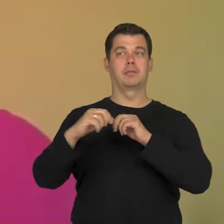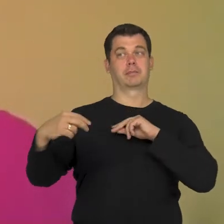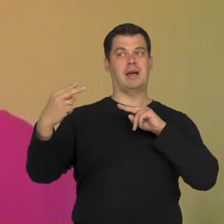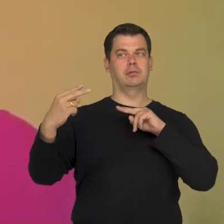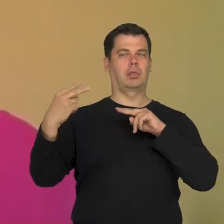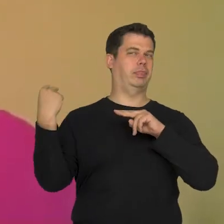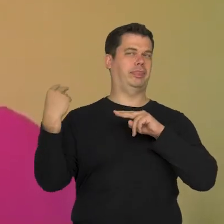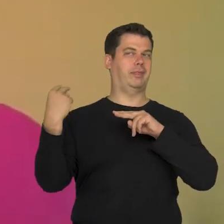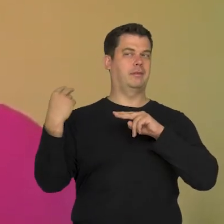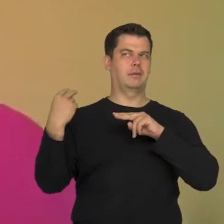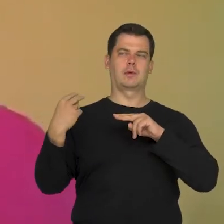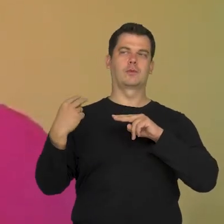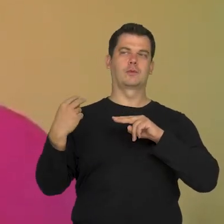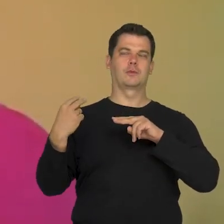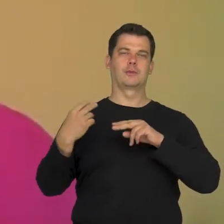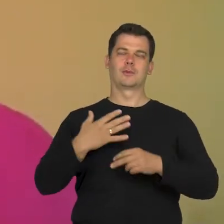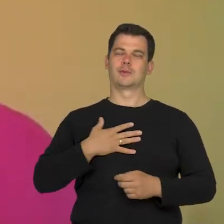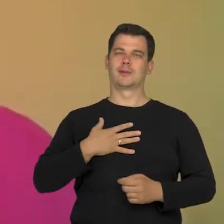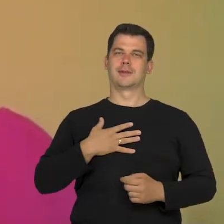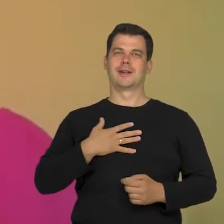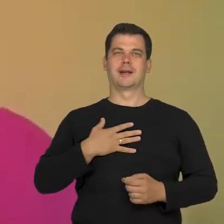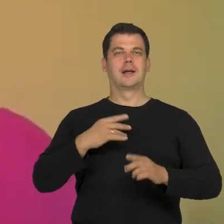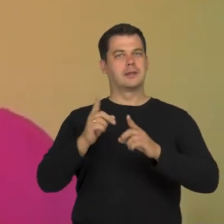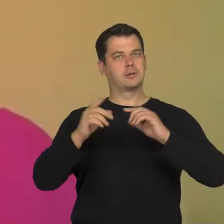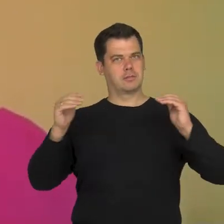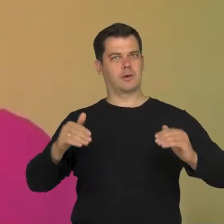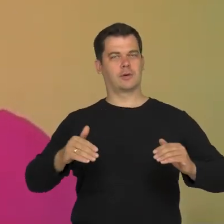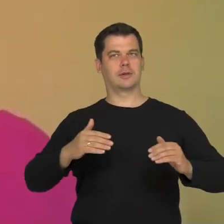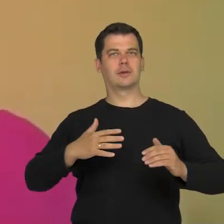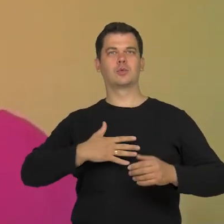and we could tell the viewer about it